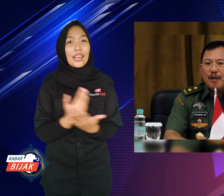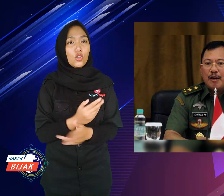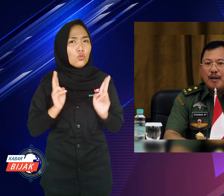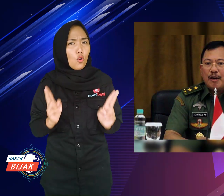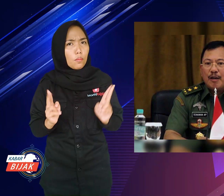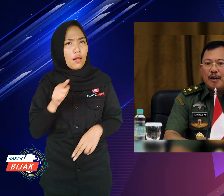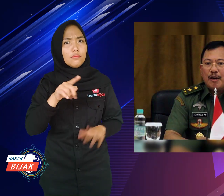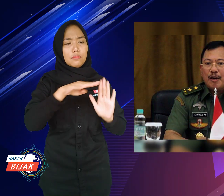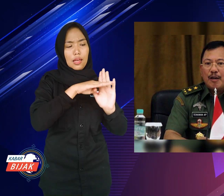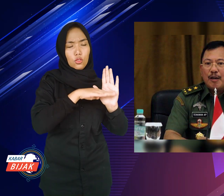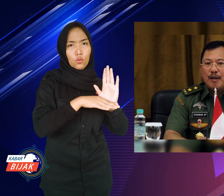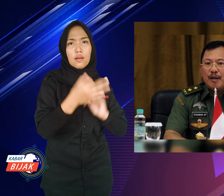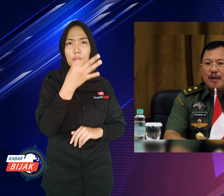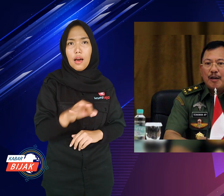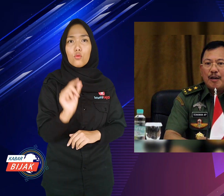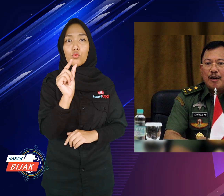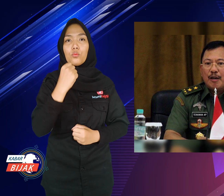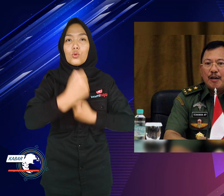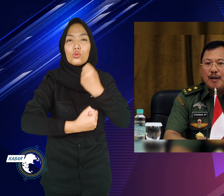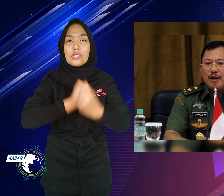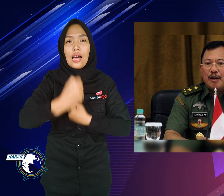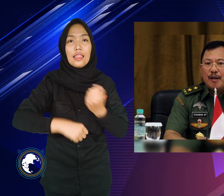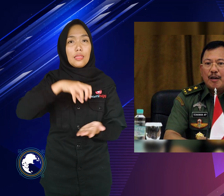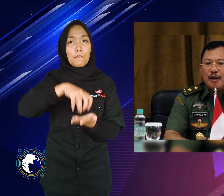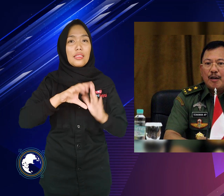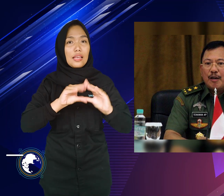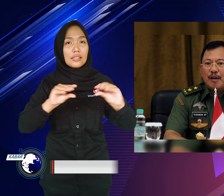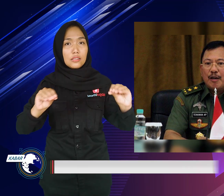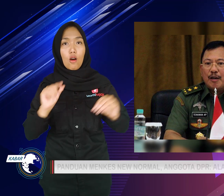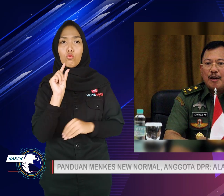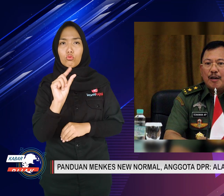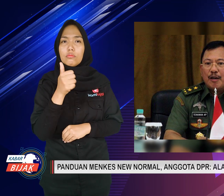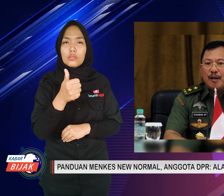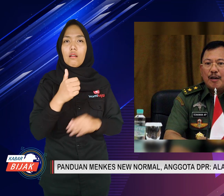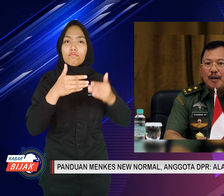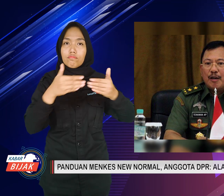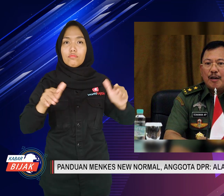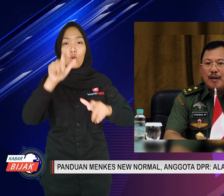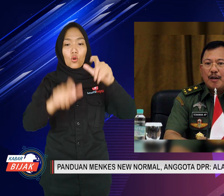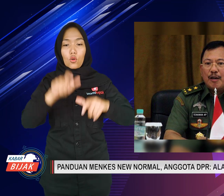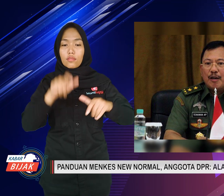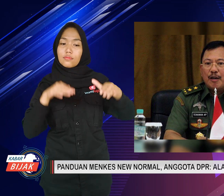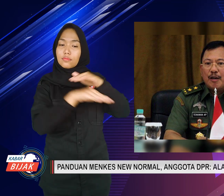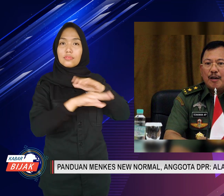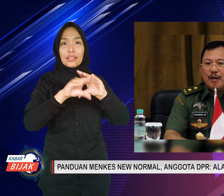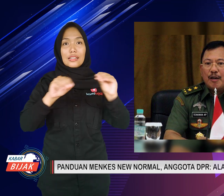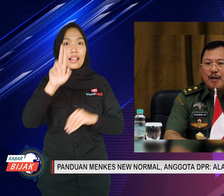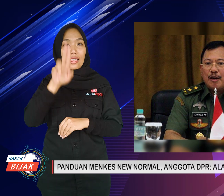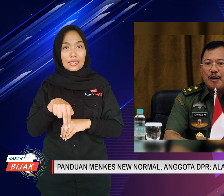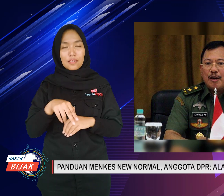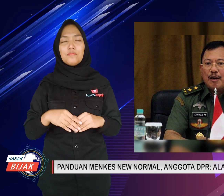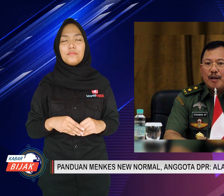New Normal guide is a new regulation for companies where we work so we can get back to operating again.